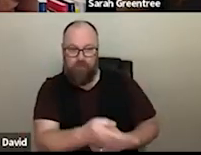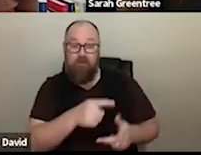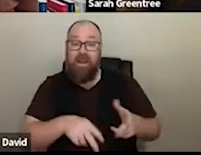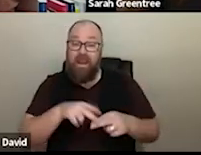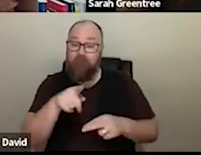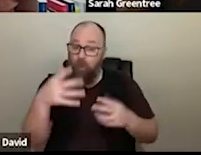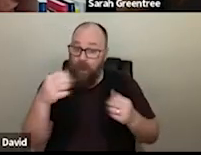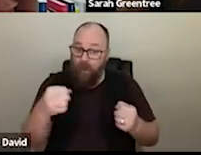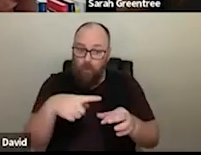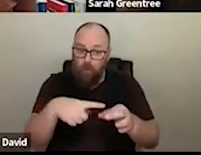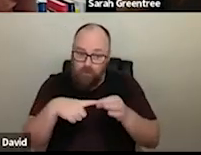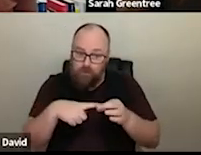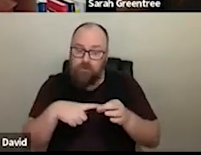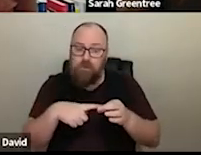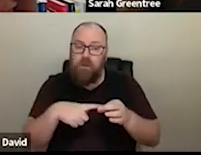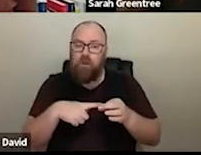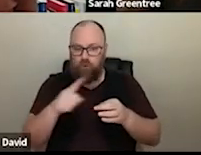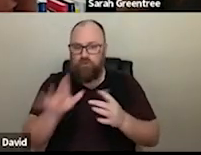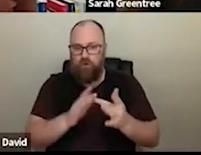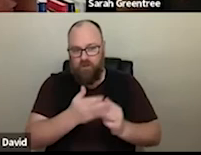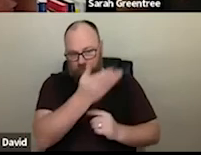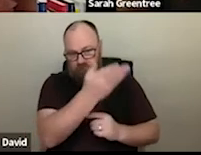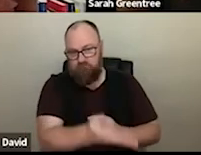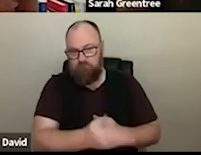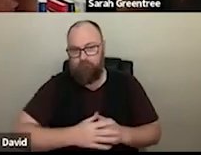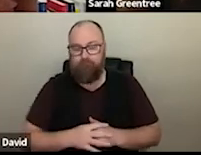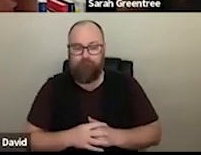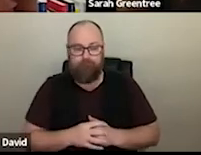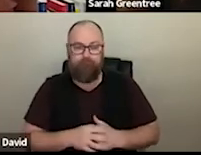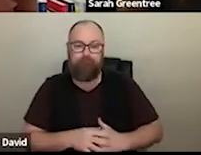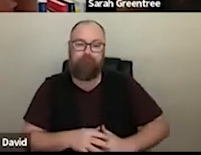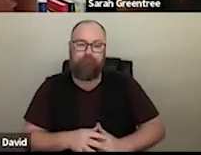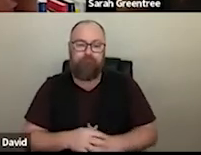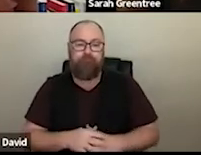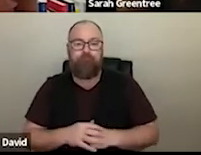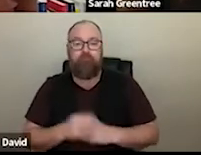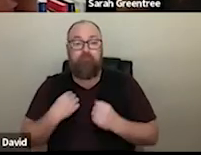of practice. contact the edge of practice. The artist can also take general enquiries around this, our art artist services team also can take general inquiries around this, And that's